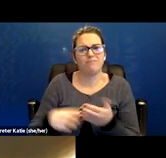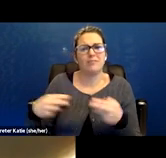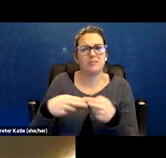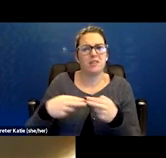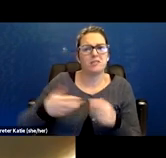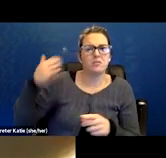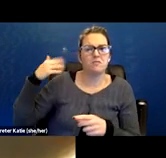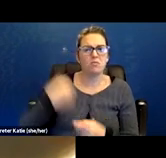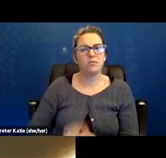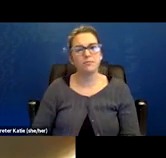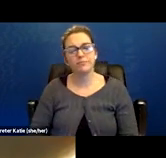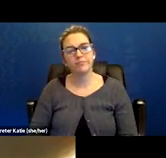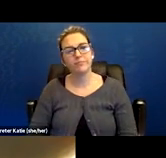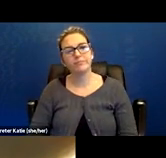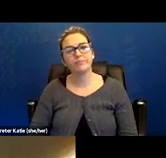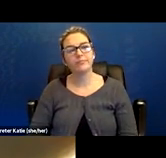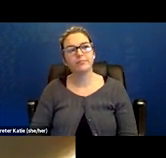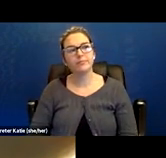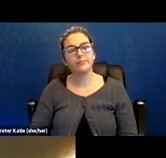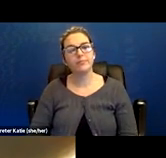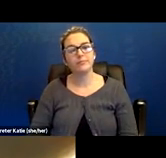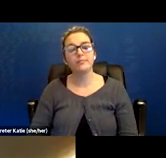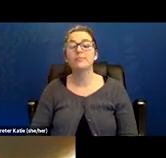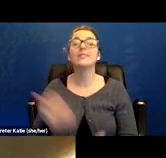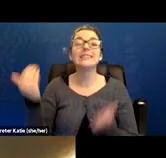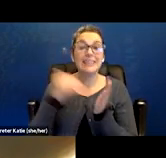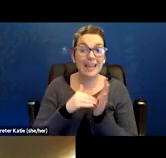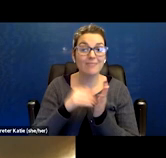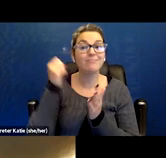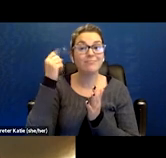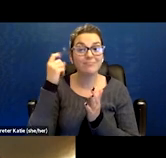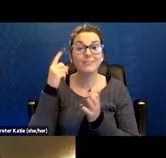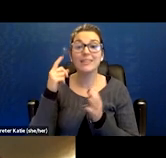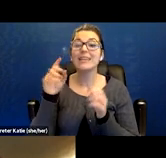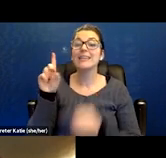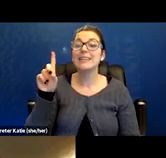without a good impairment or diagnosis or just, it's just symptoms.